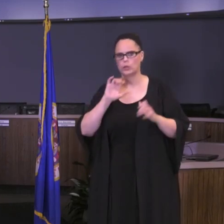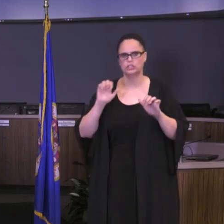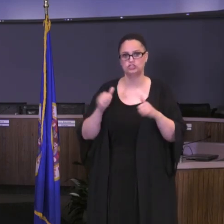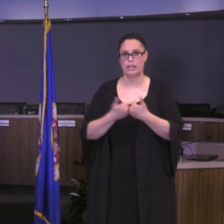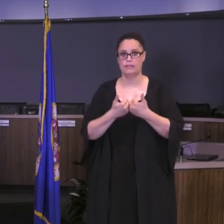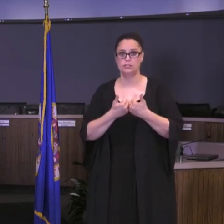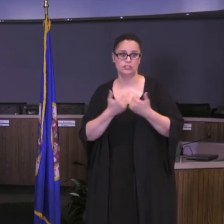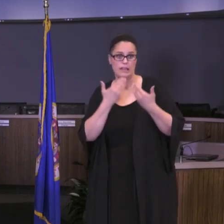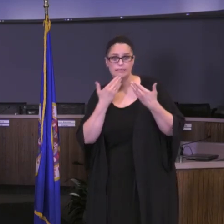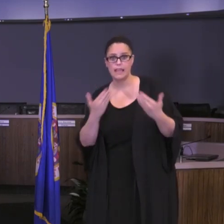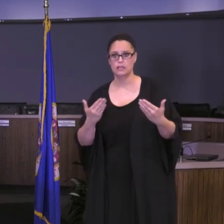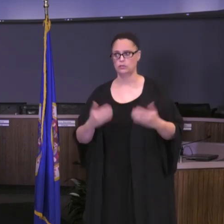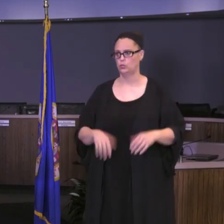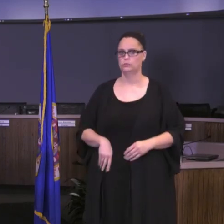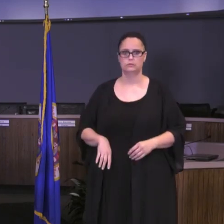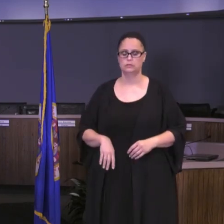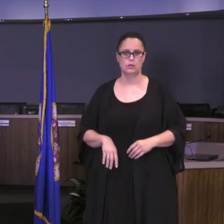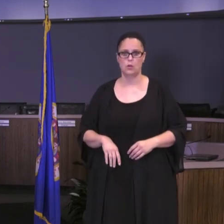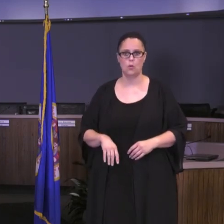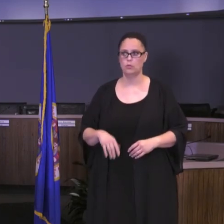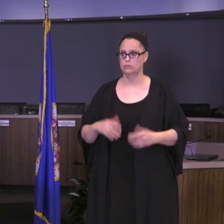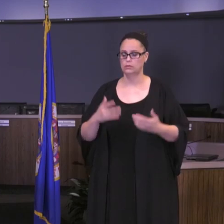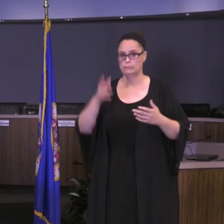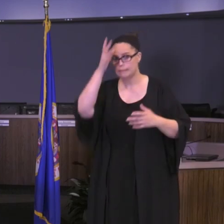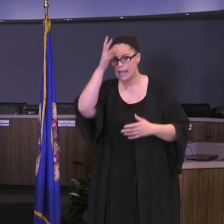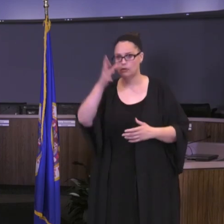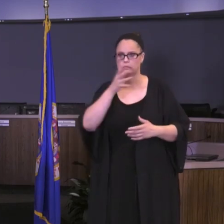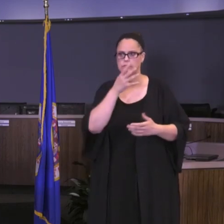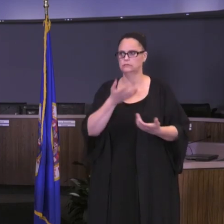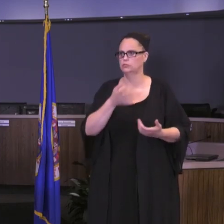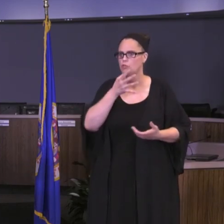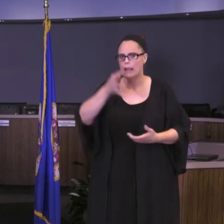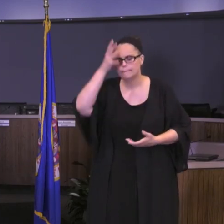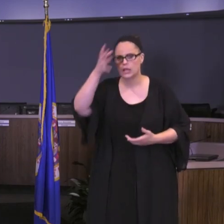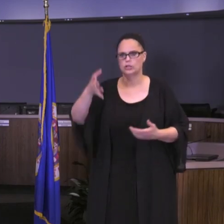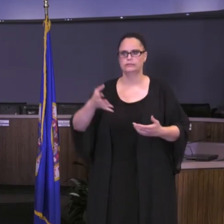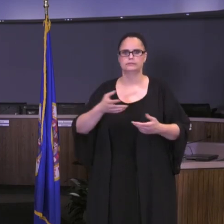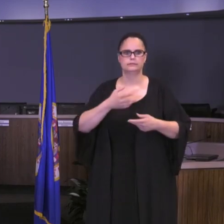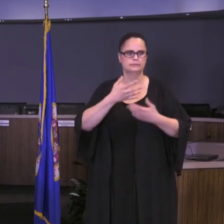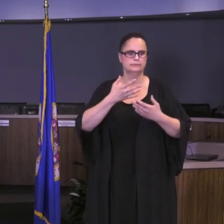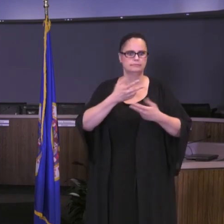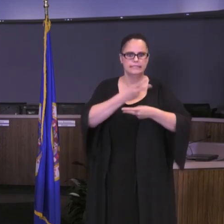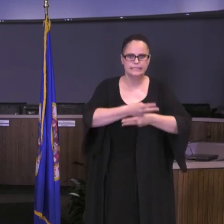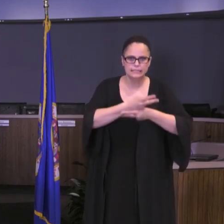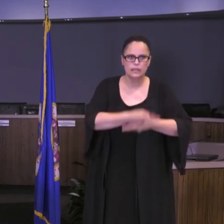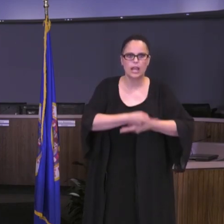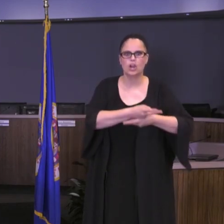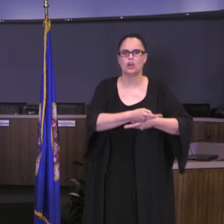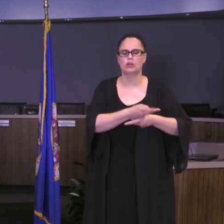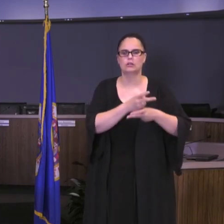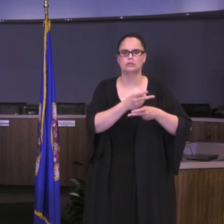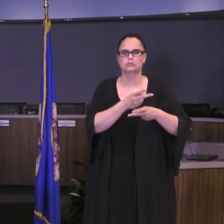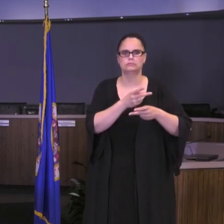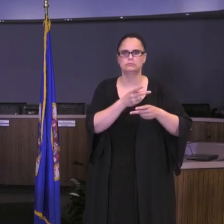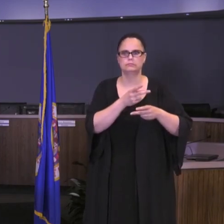parents, caretakers, grandparents, aunties, uncles neighbors, who have all pitched in to make this work in these